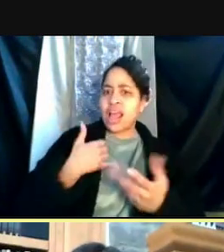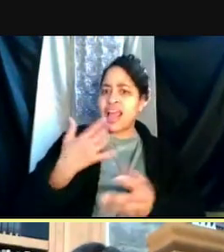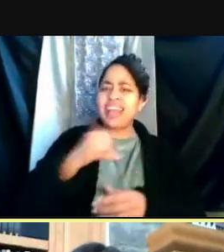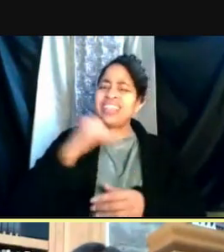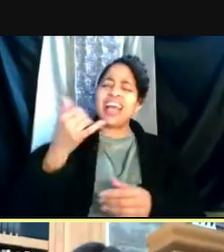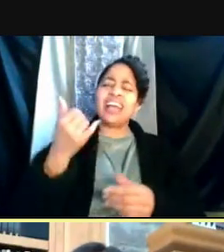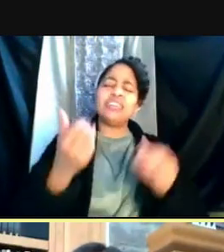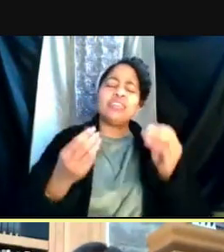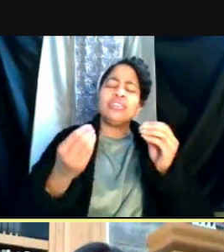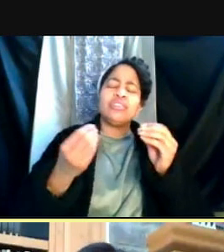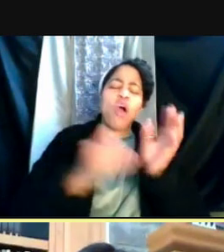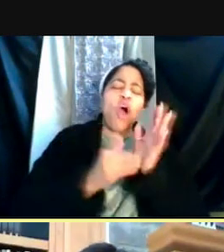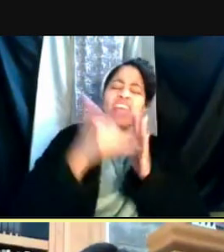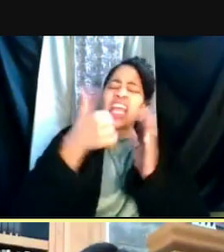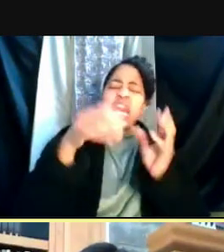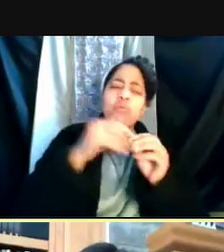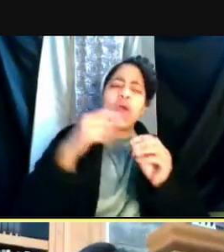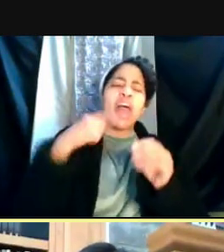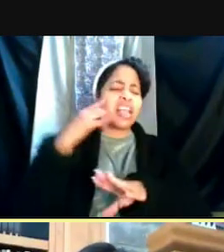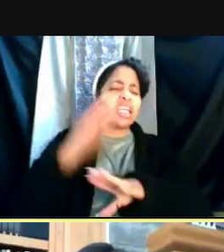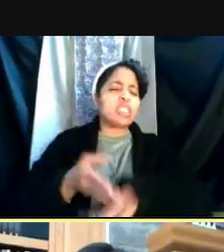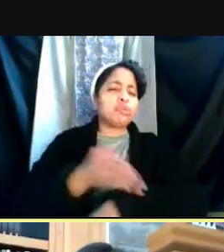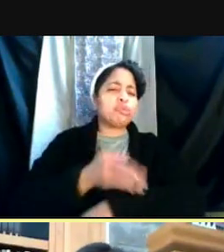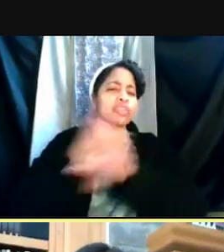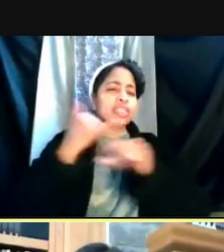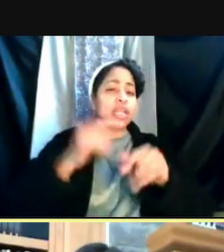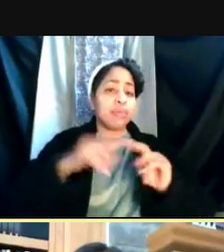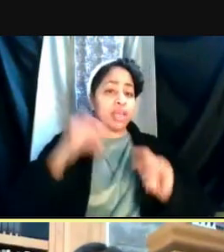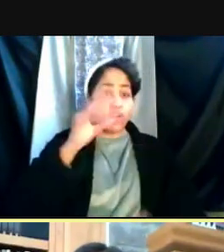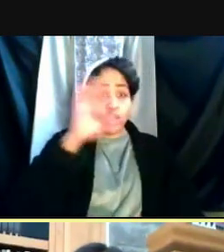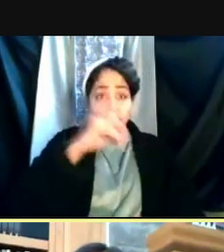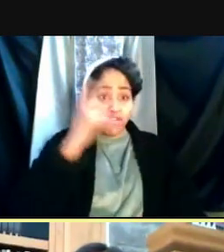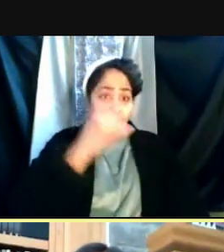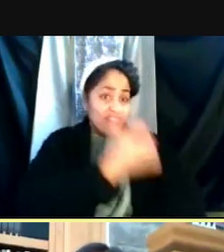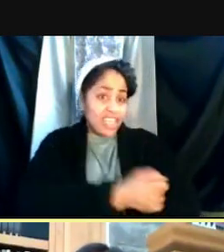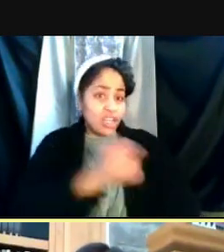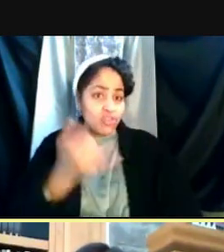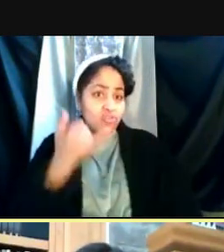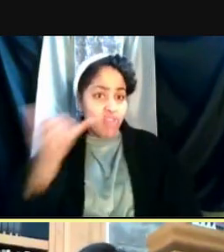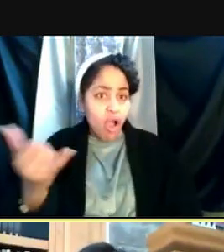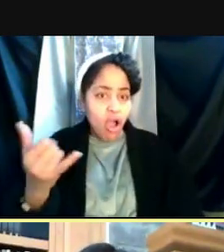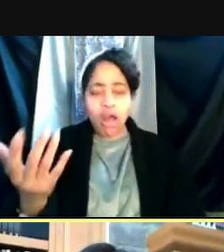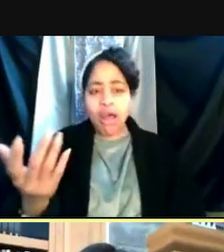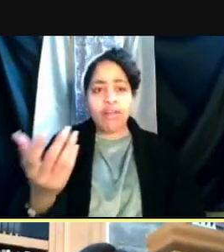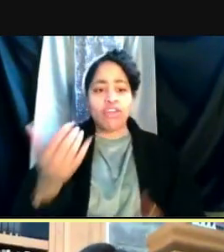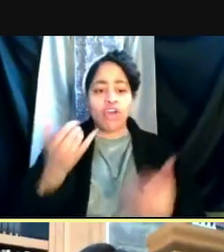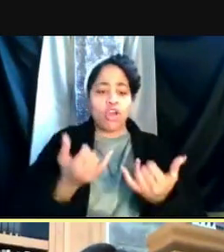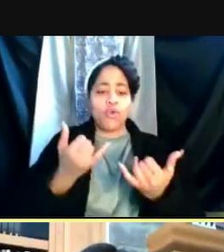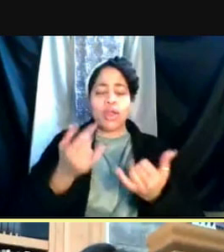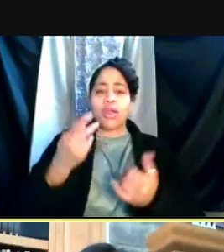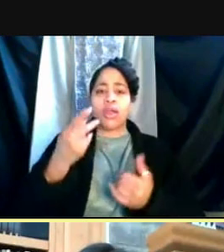So I think things are getting better, but if you were looking for a vaccine and you fall into the current priority groups,